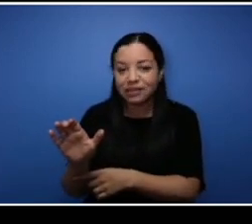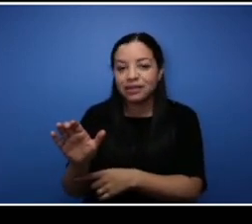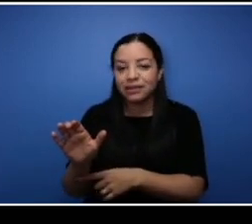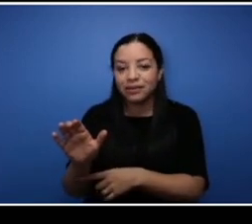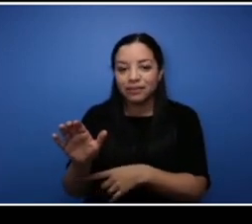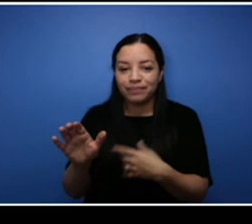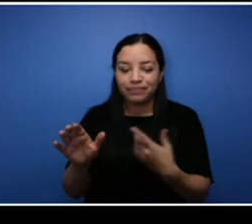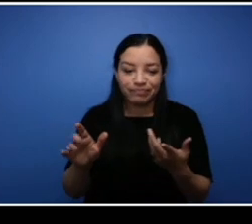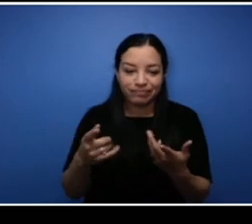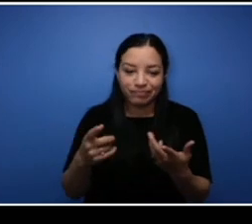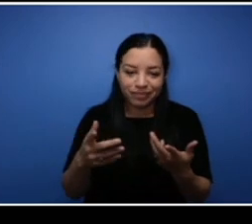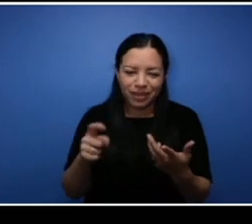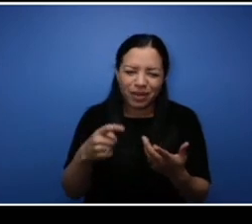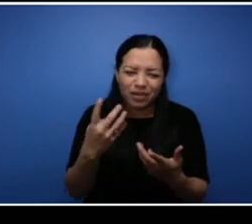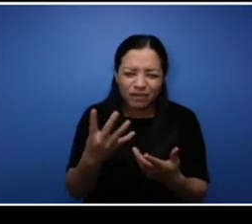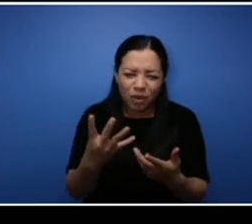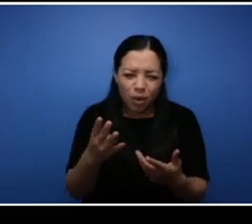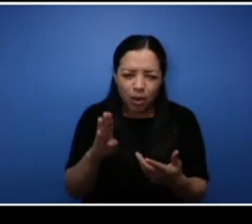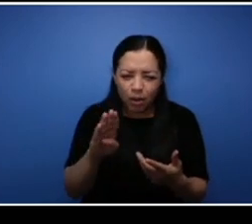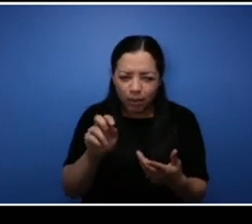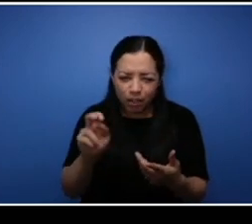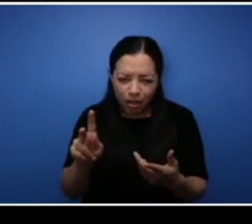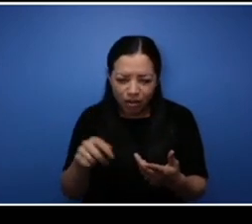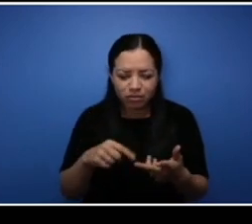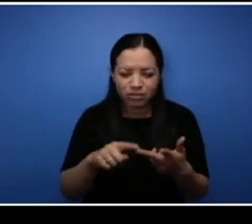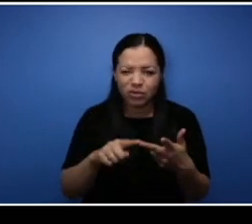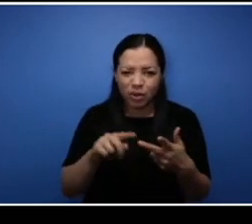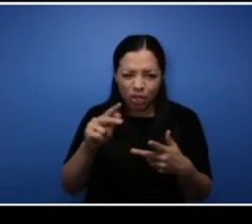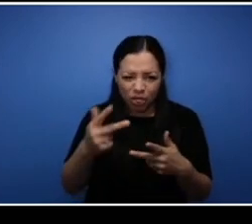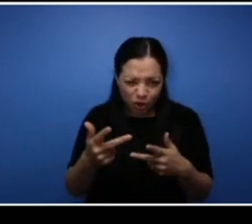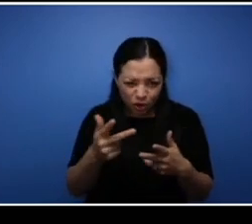do four blocks. They were in their third block and they met my guys and said oh I didn't